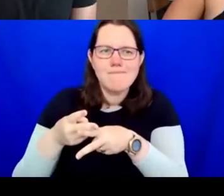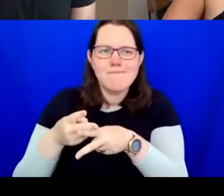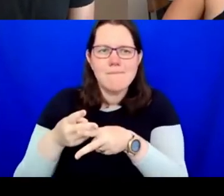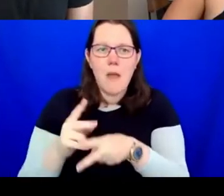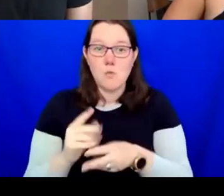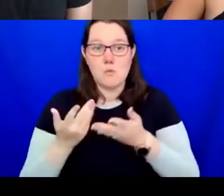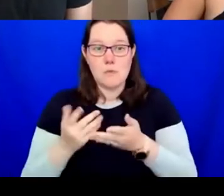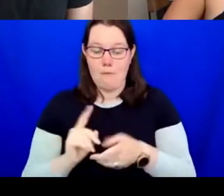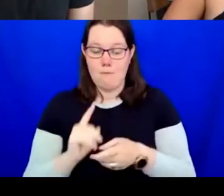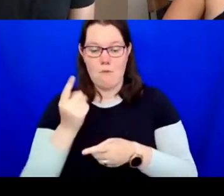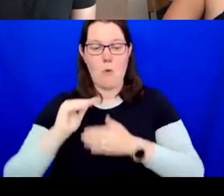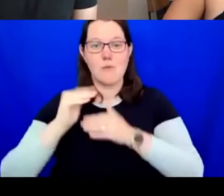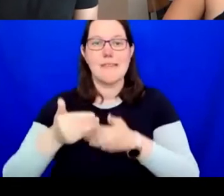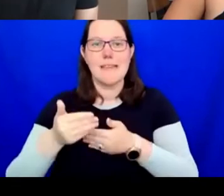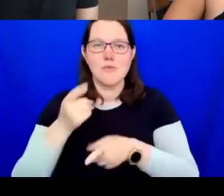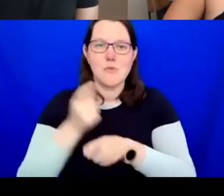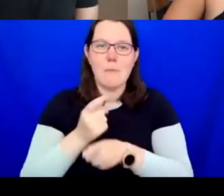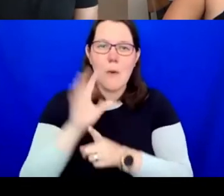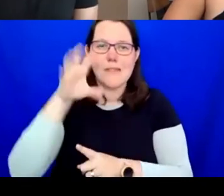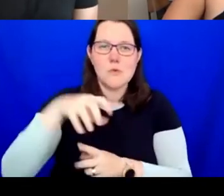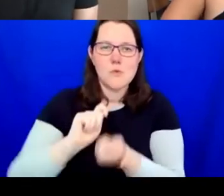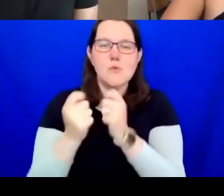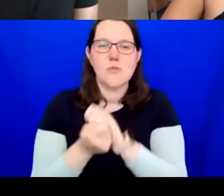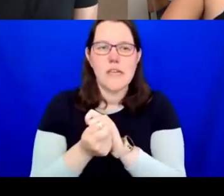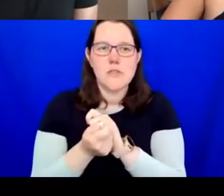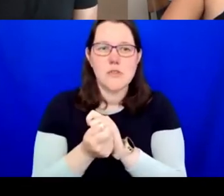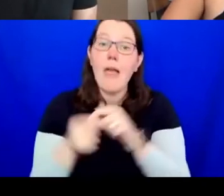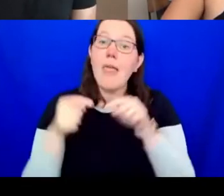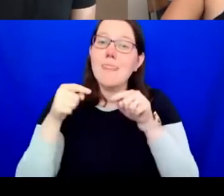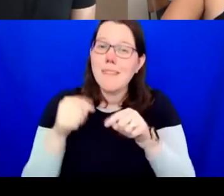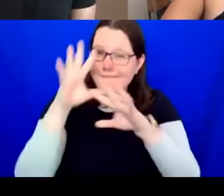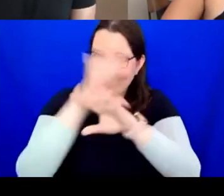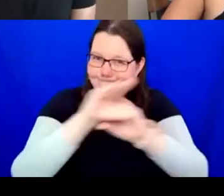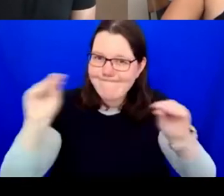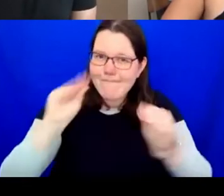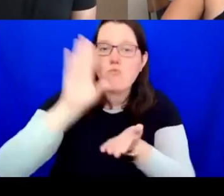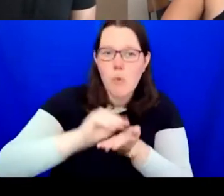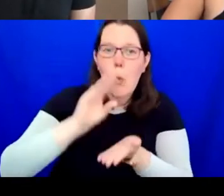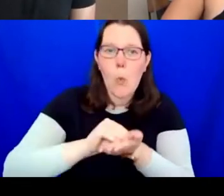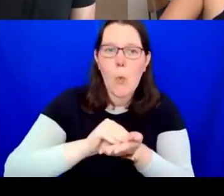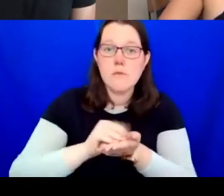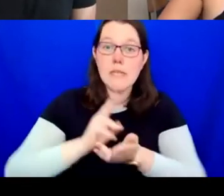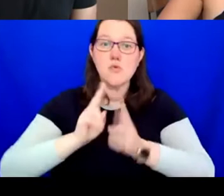afterwards. We have British Sign Language provided by Rachel Radford. We also have live captioning by